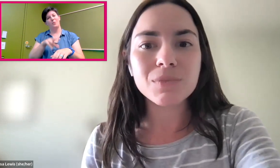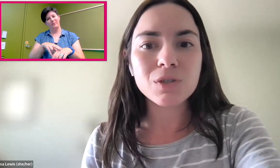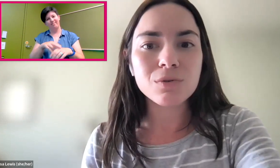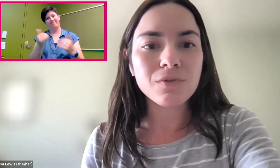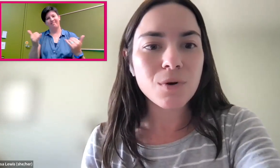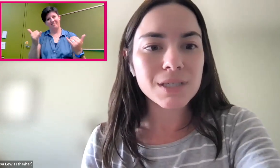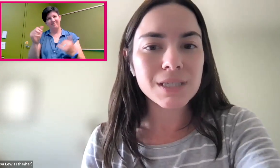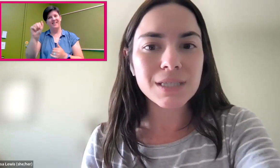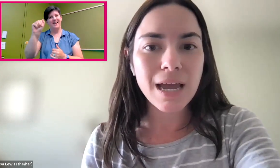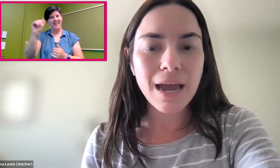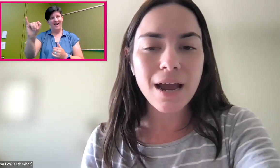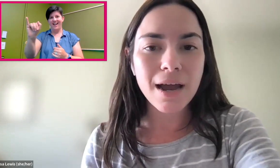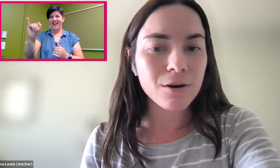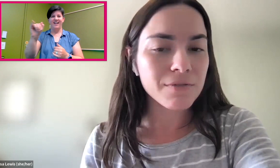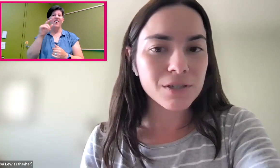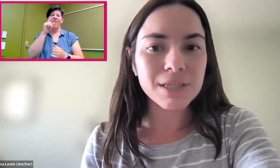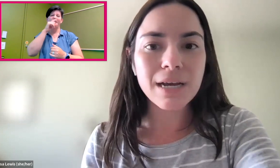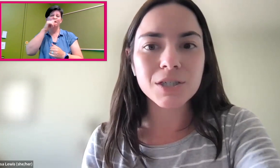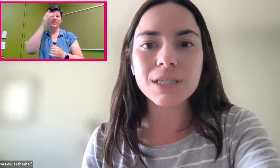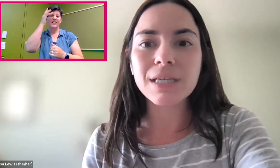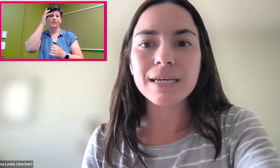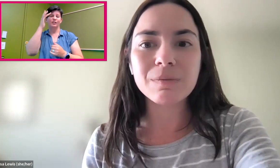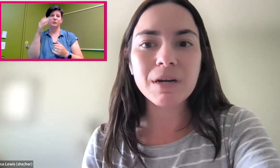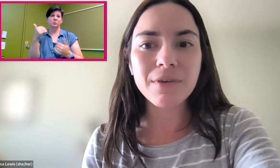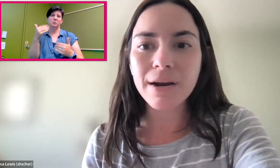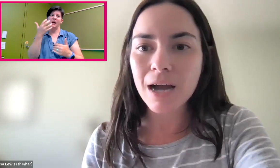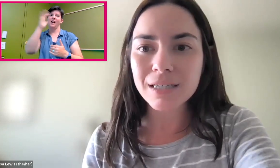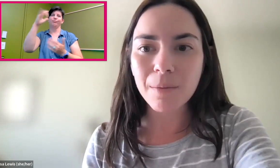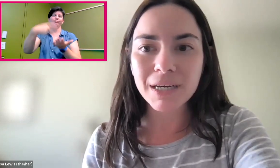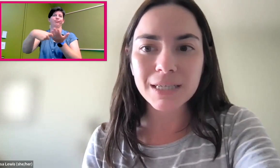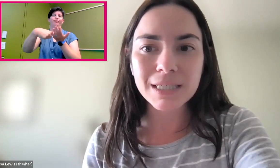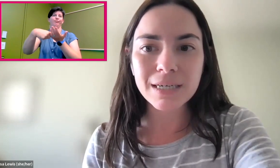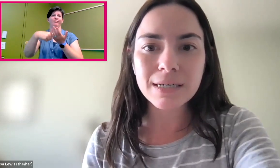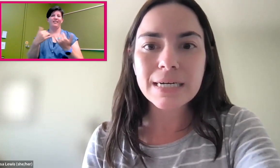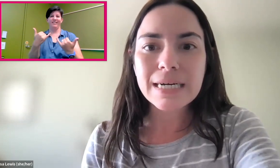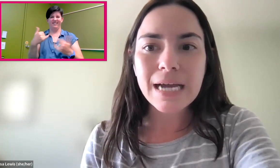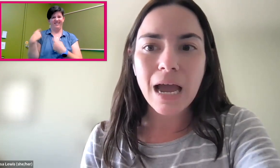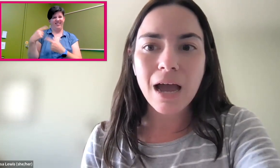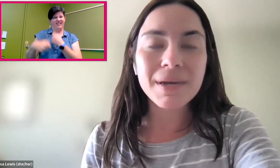So of course, AI, Artificial Intelligence, has been a very hot topic this year.